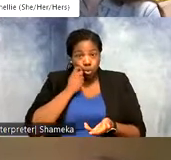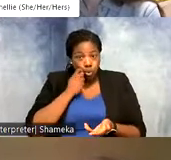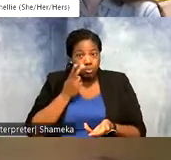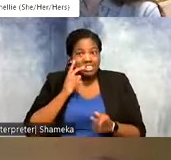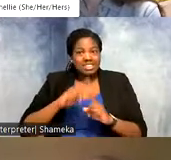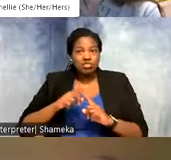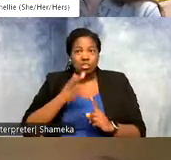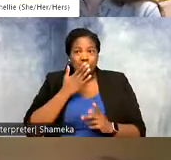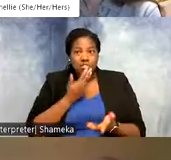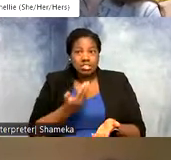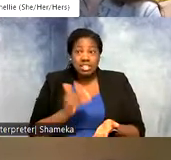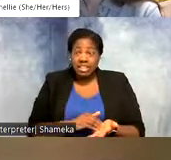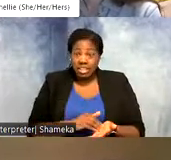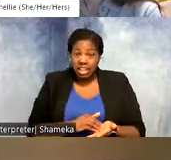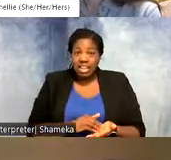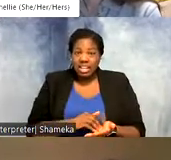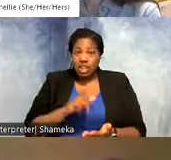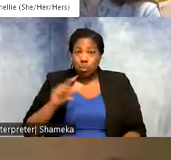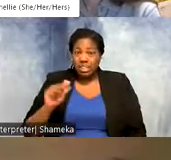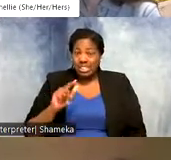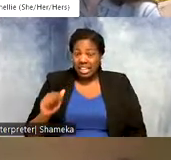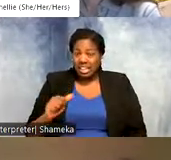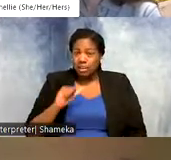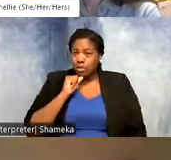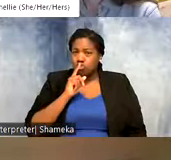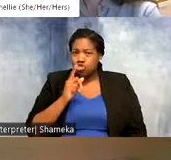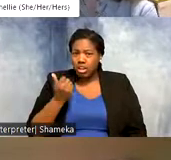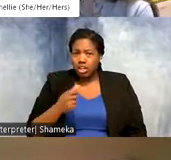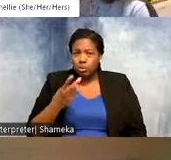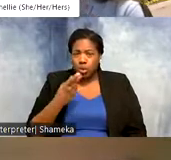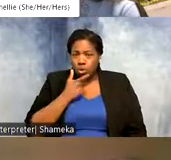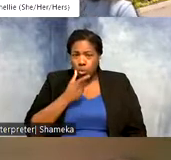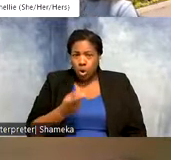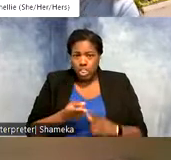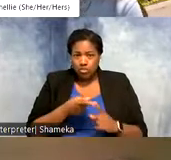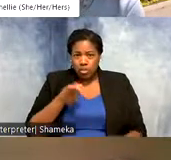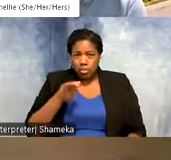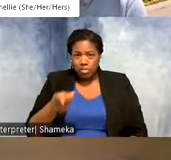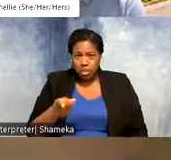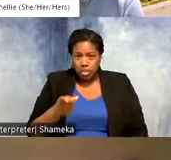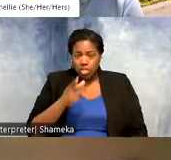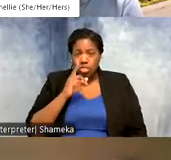again down in Louisiana. I don't know if we have anyone watching from Louisiana but the bird spends